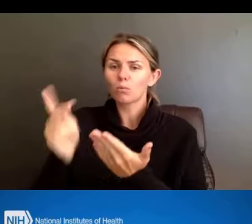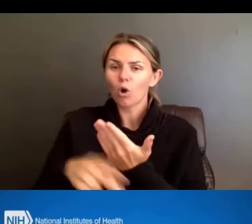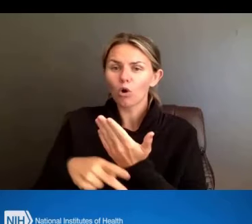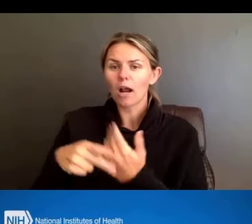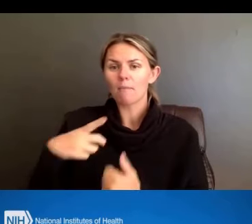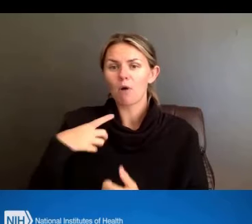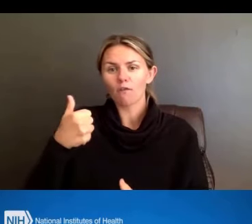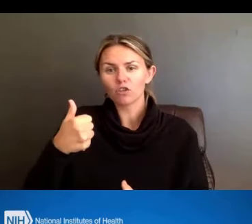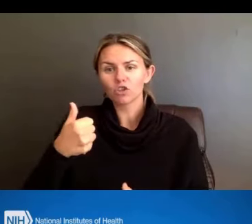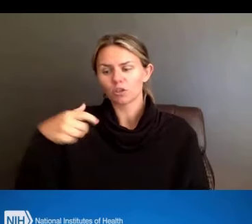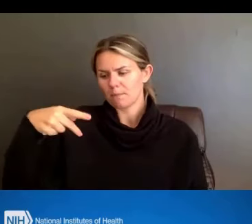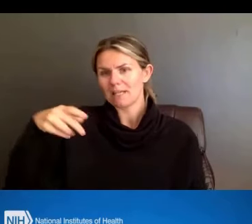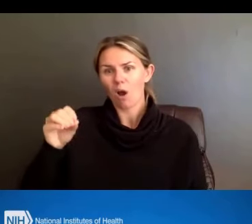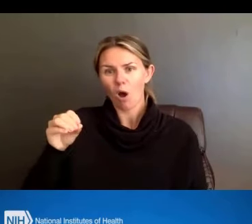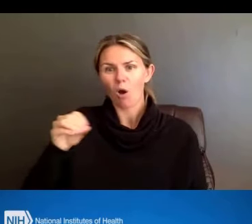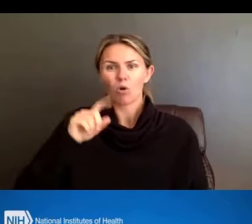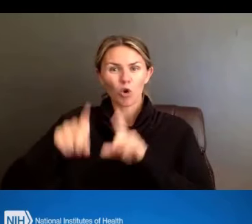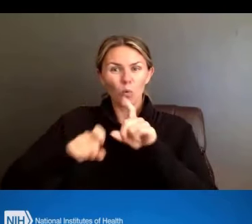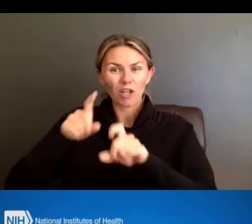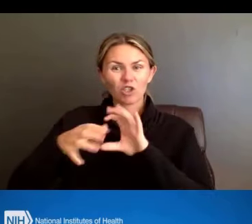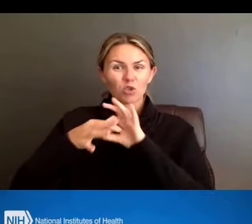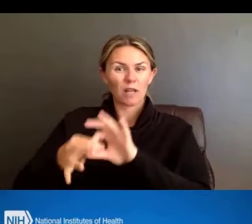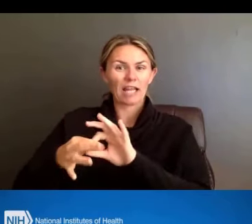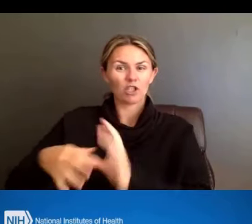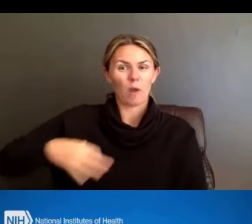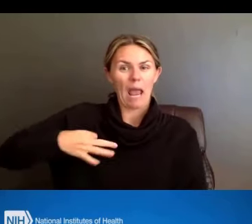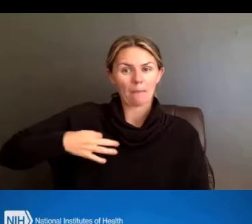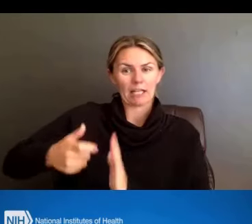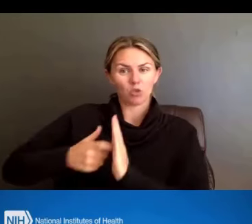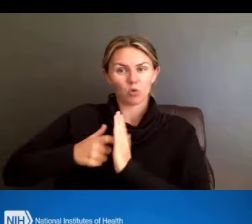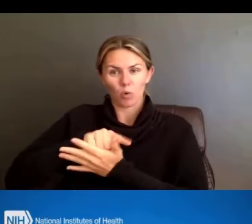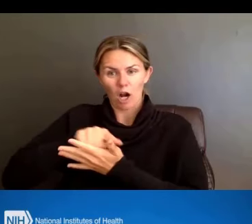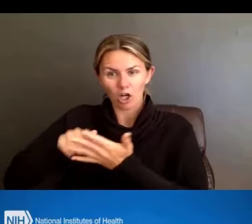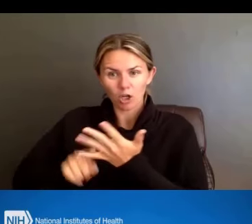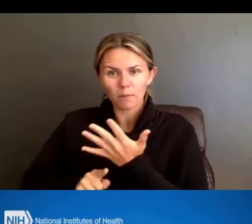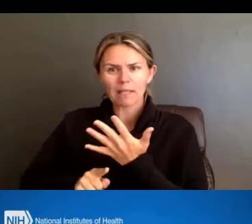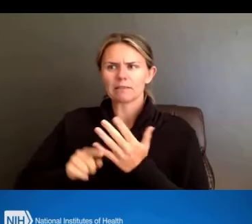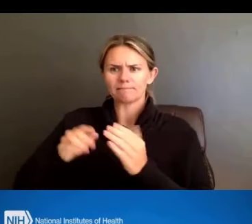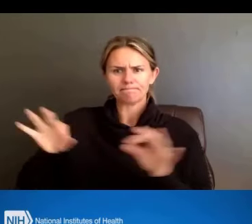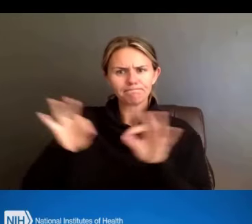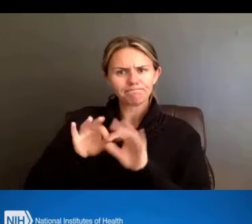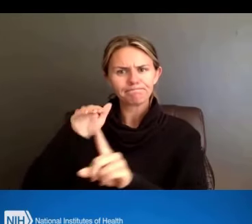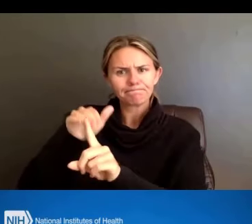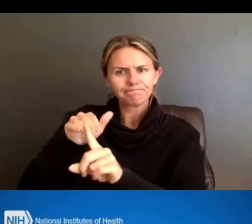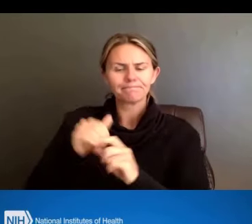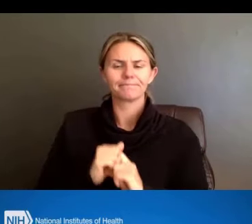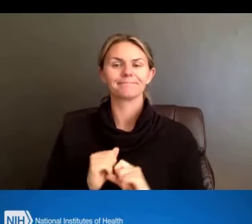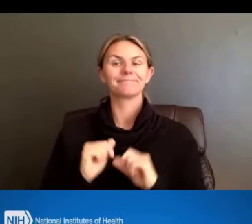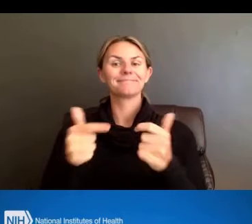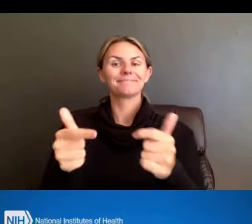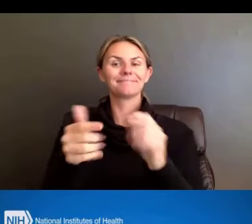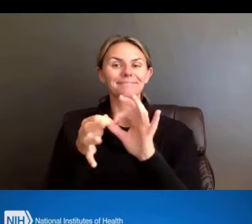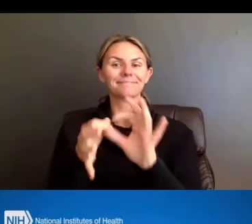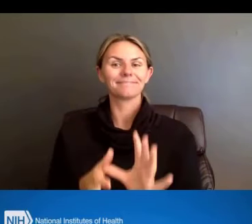about application requirements, and also, ICO priorities. If you have questions about xTrain or xTract --